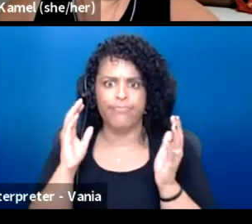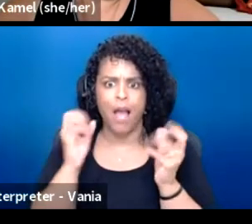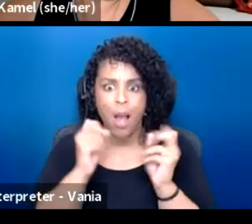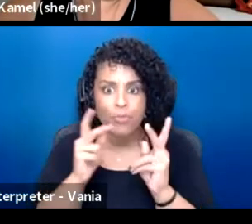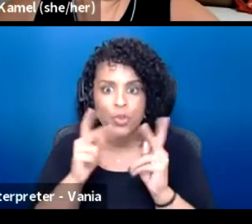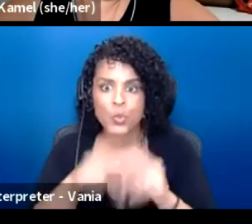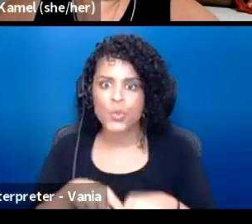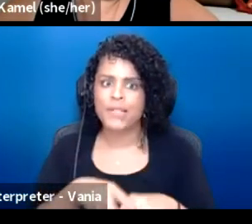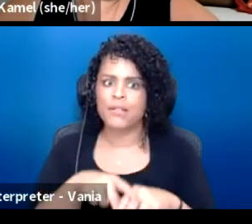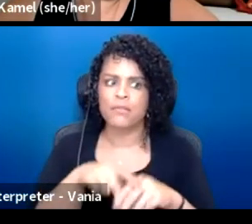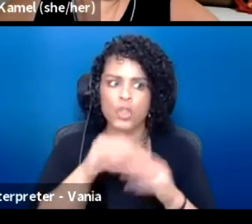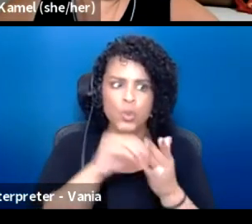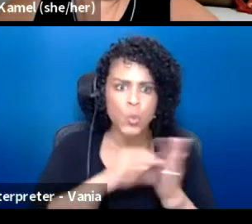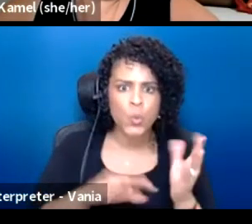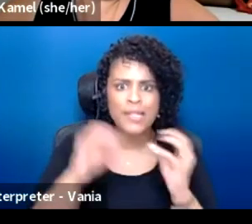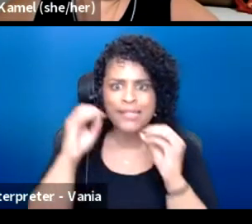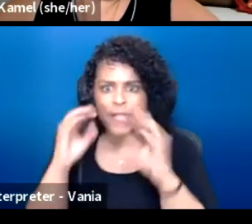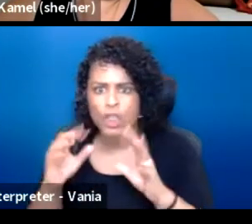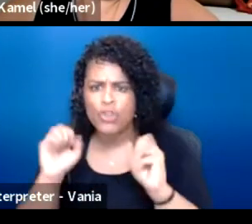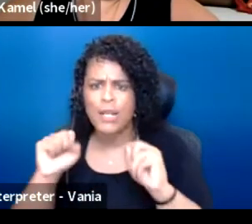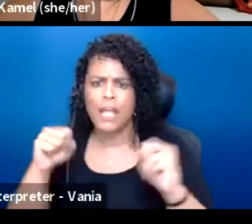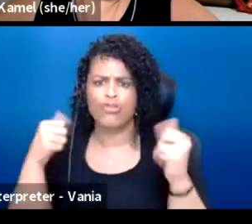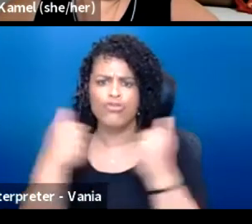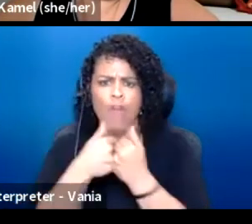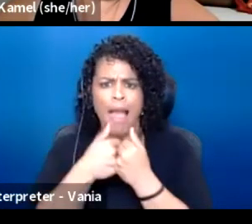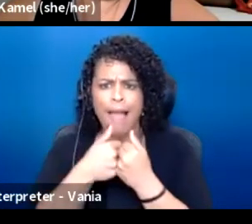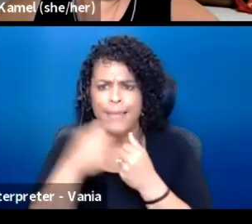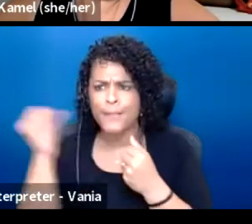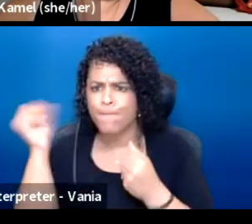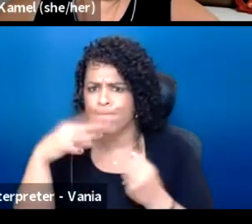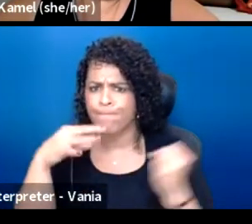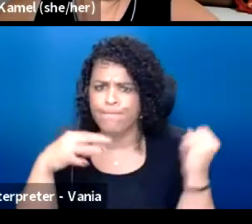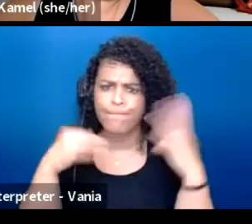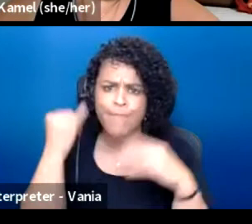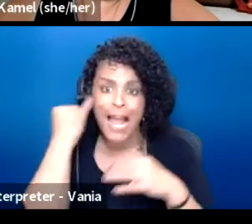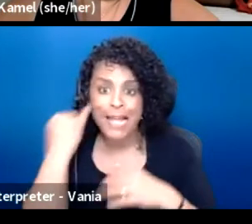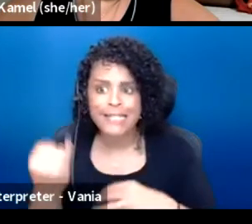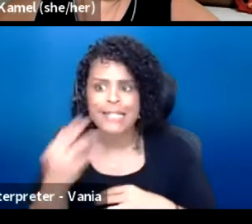to really challenge ideas and to bring their own experiences